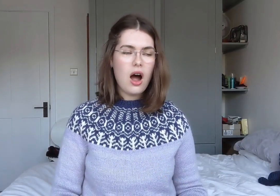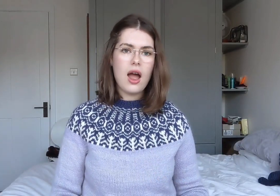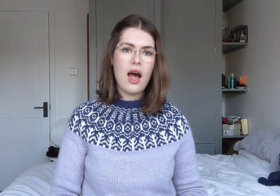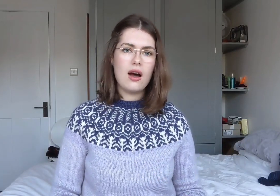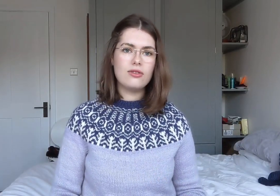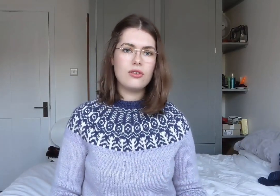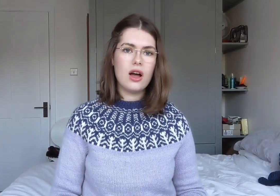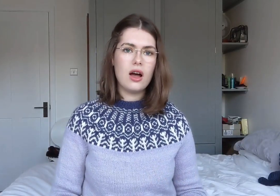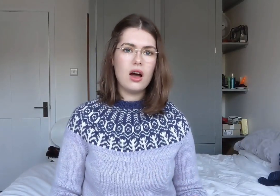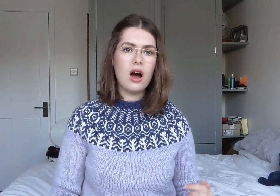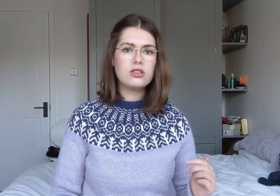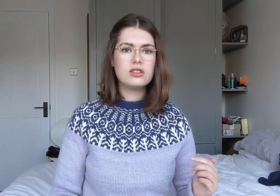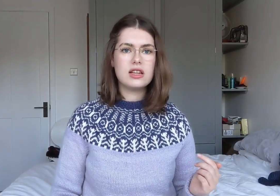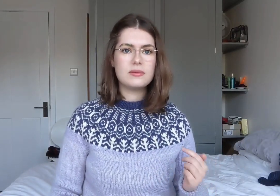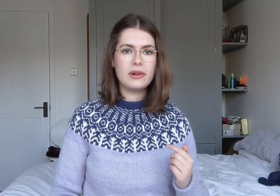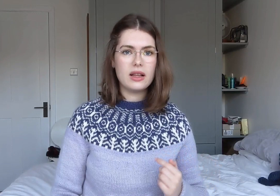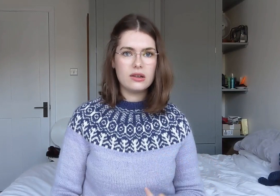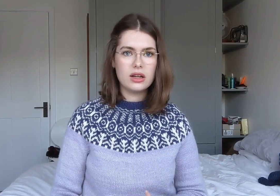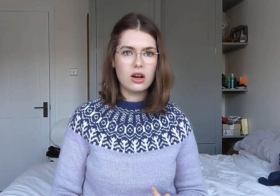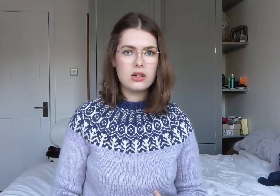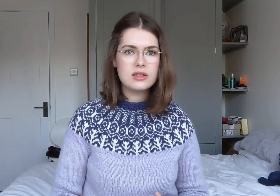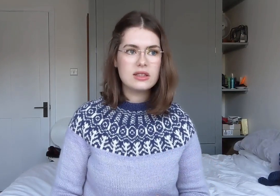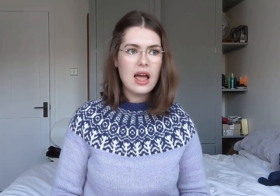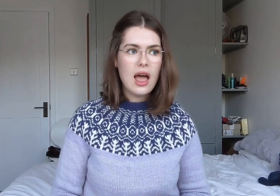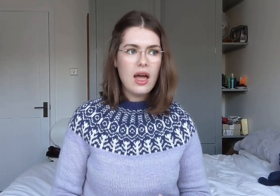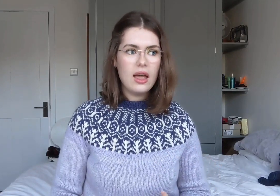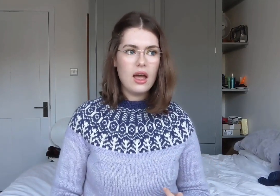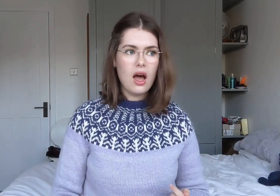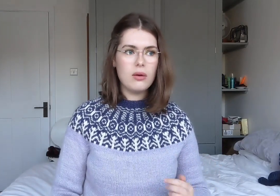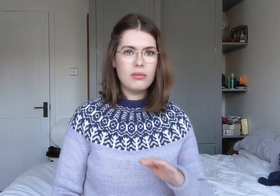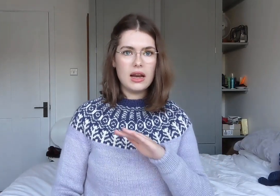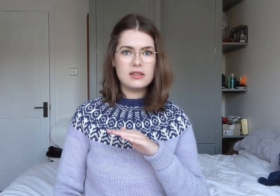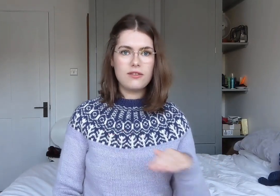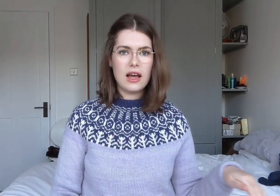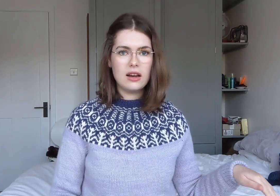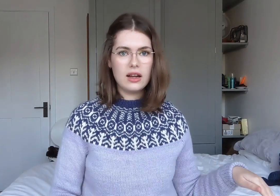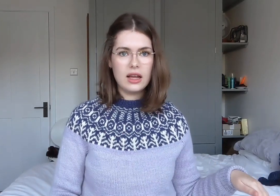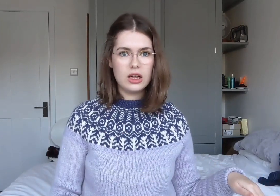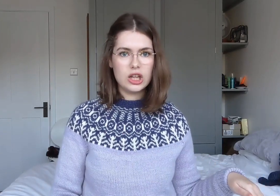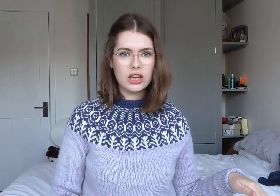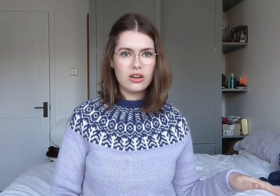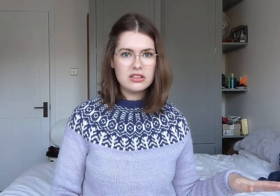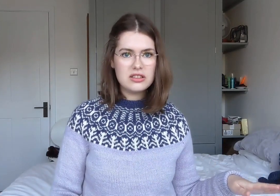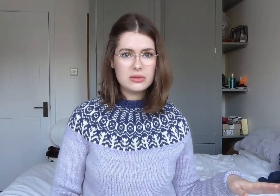I have a 100 decibel hearing loss and it's a flat line hearing loss.